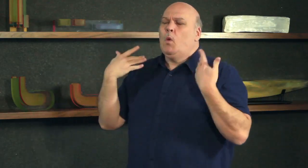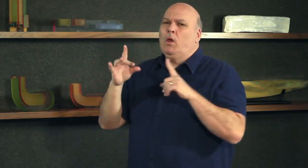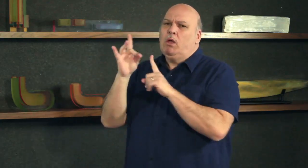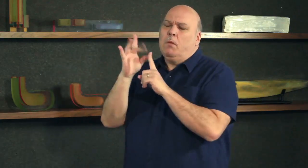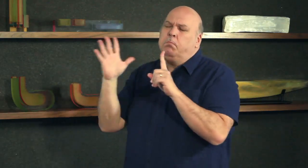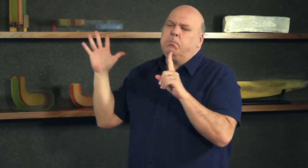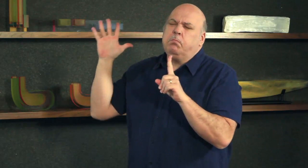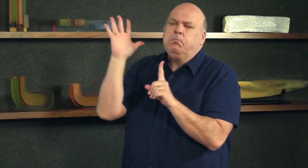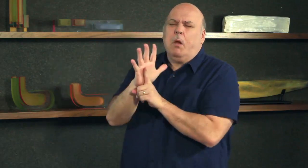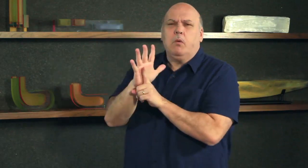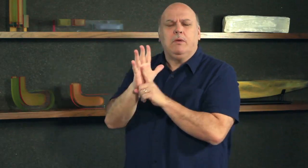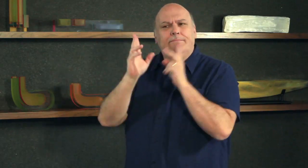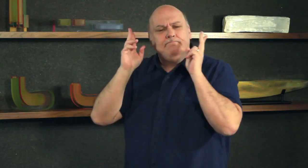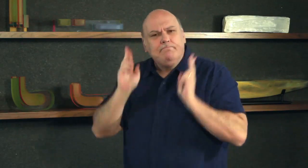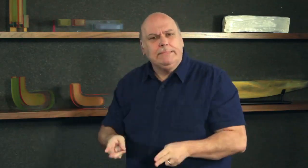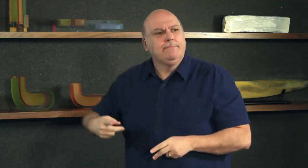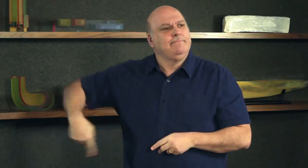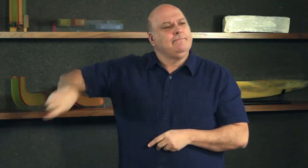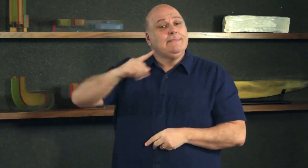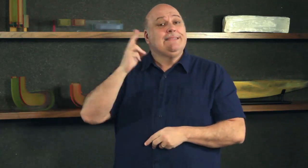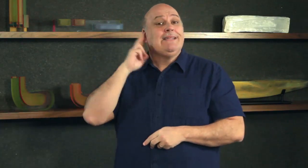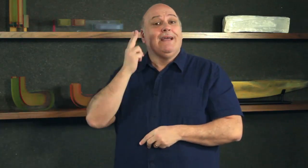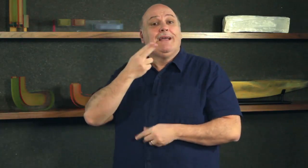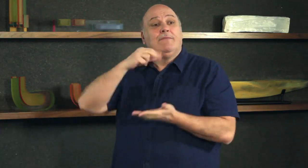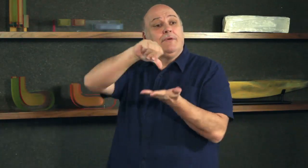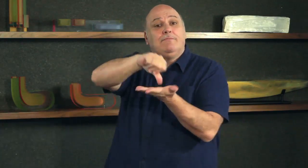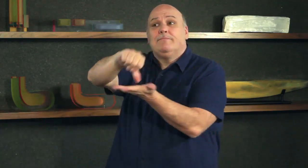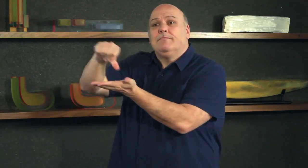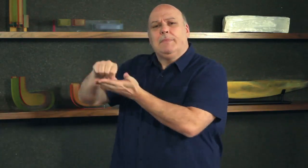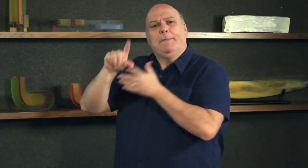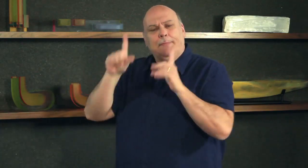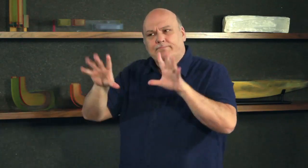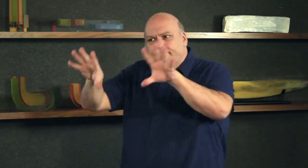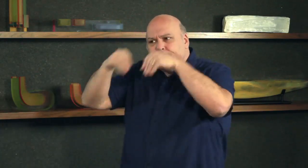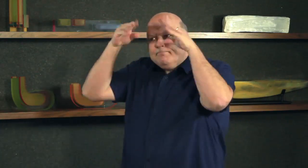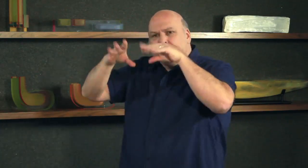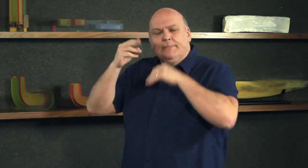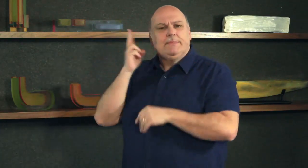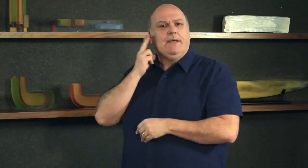you may recognize Jeb Baldridge’s face from the